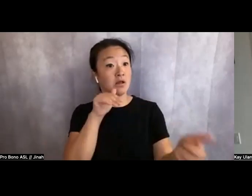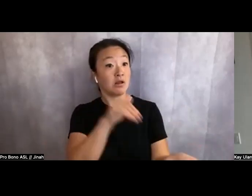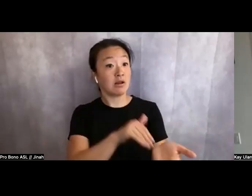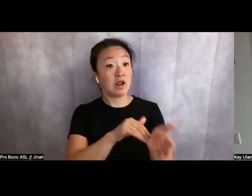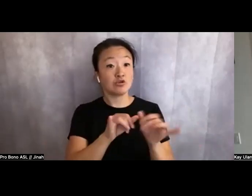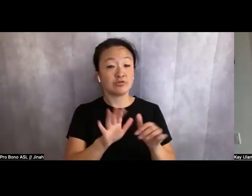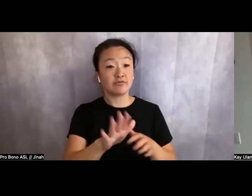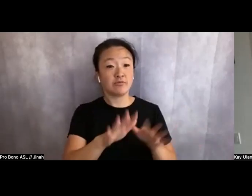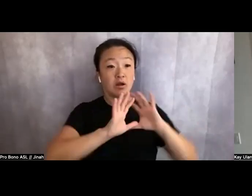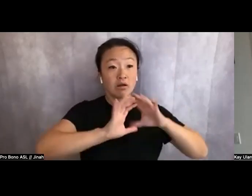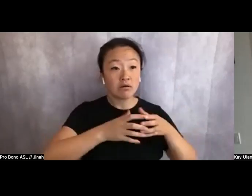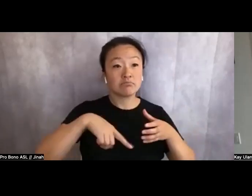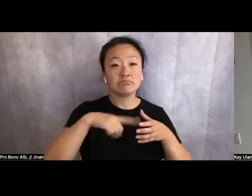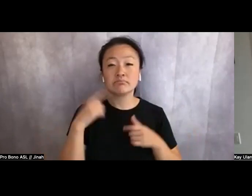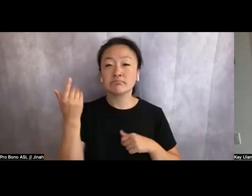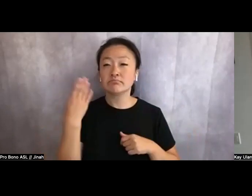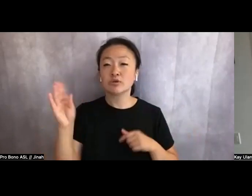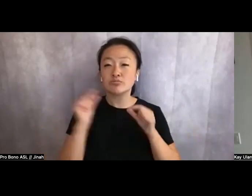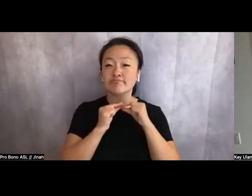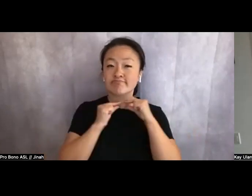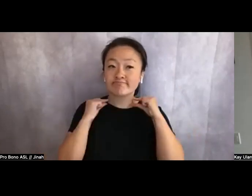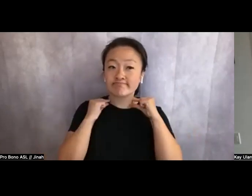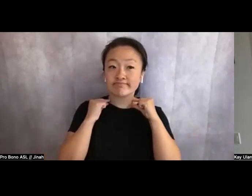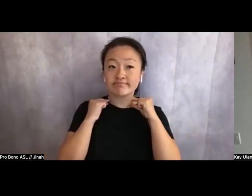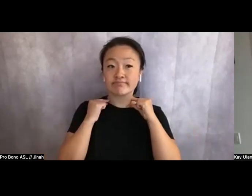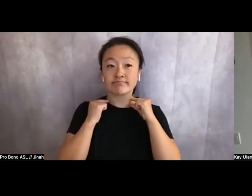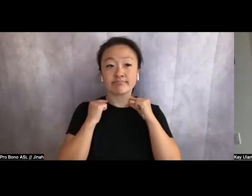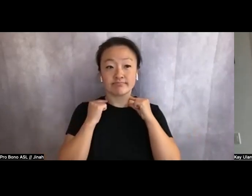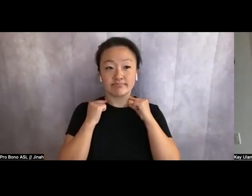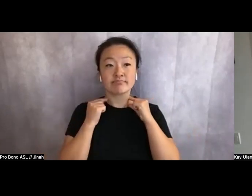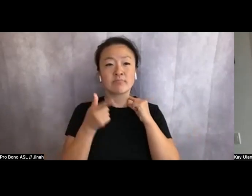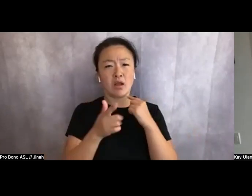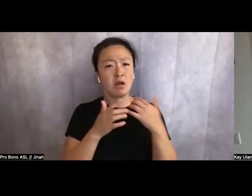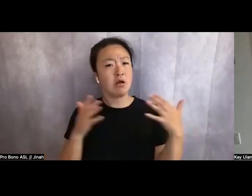Her blue collar made worthy among them if she just worked hard.